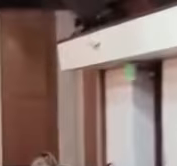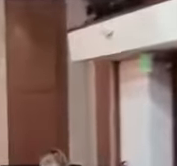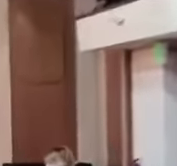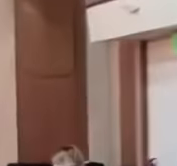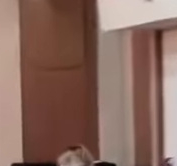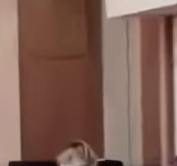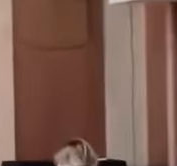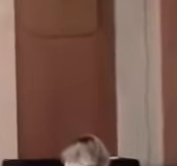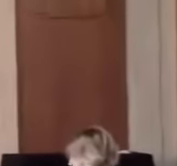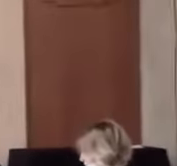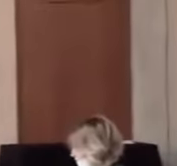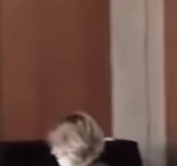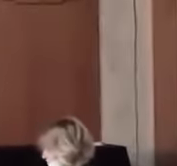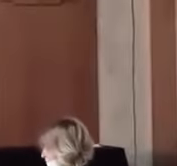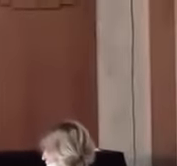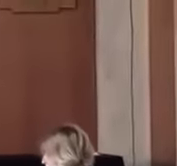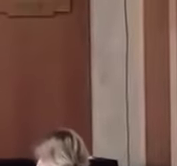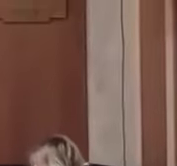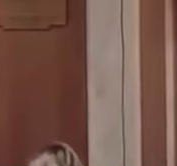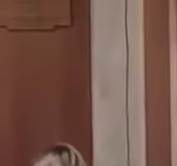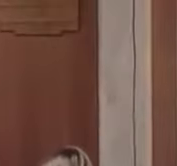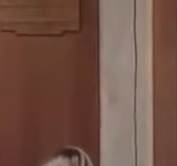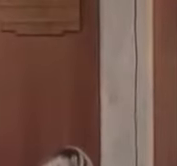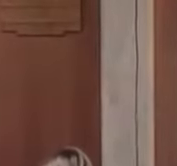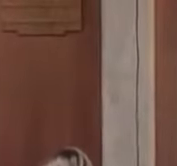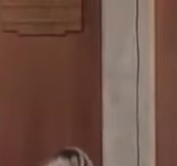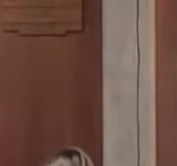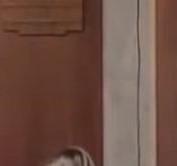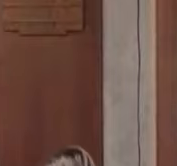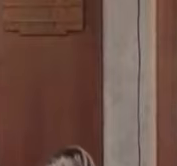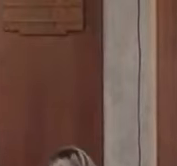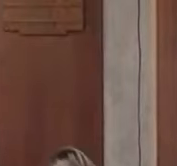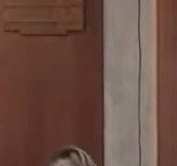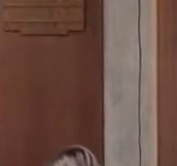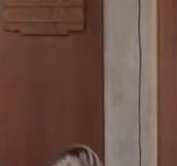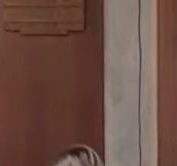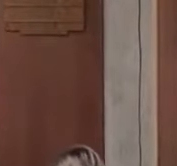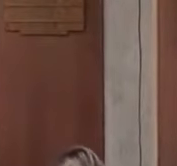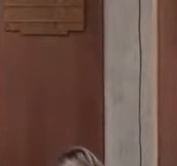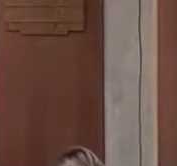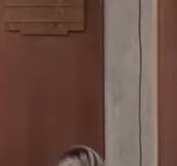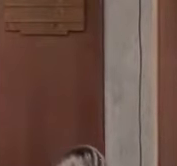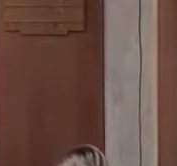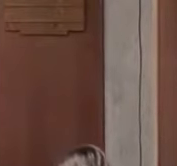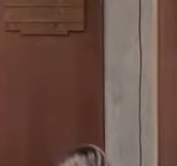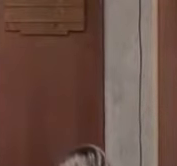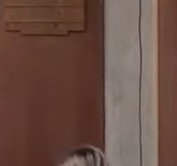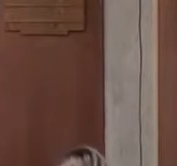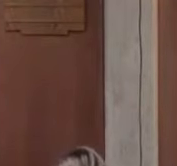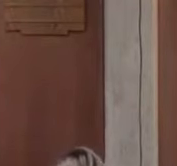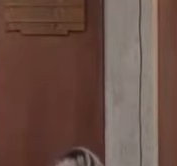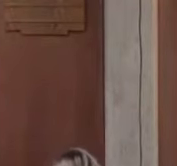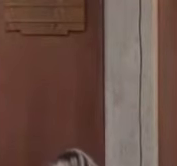Oh, yeah. I get to say this part! Alleluia! Christ is risen! (response) Christ is risen indeed! Alleluia! Now, Kim...